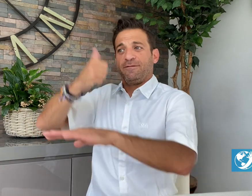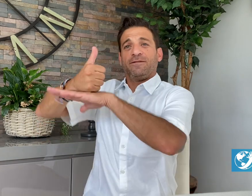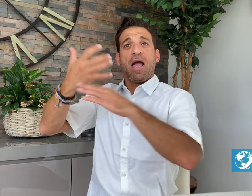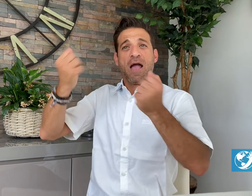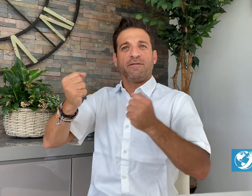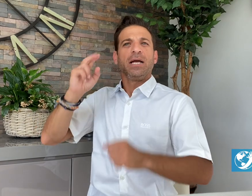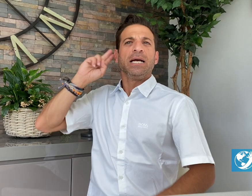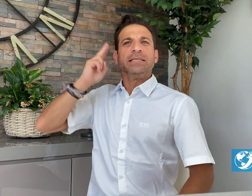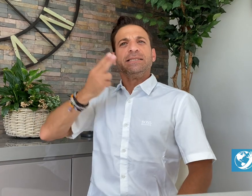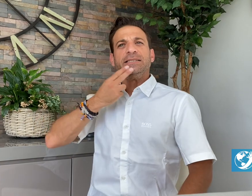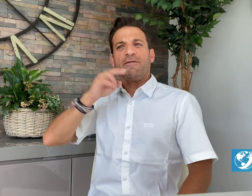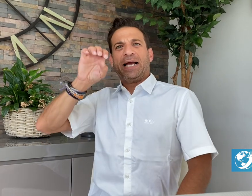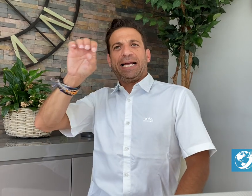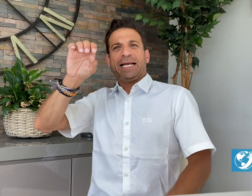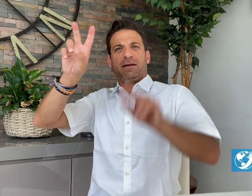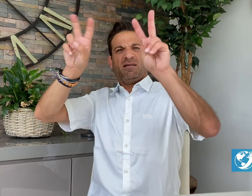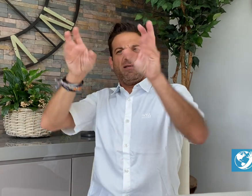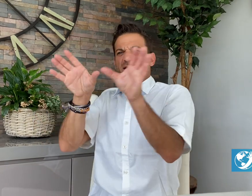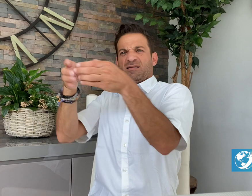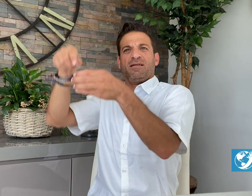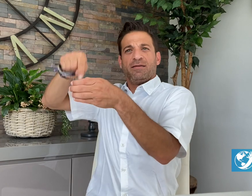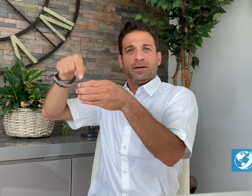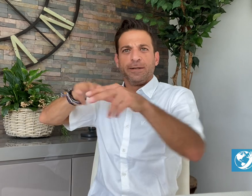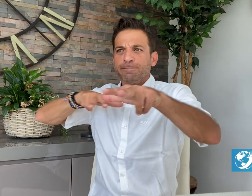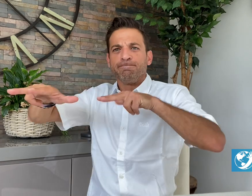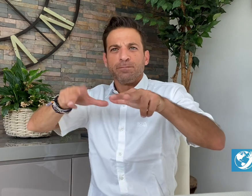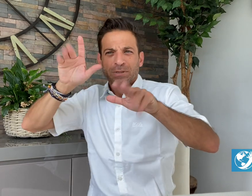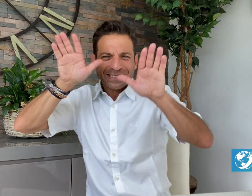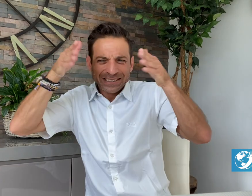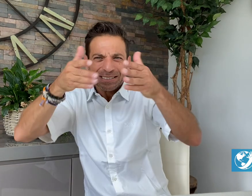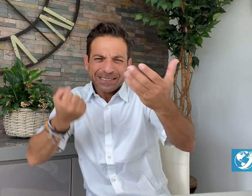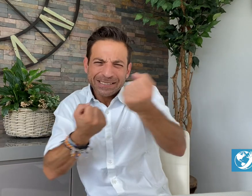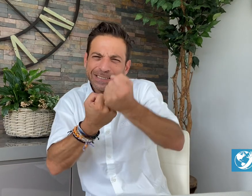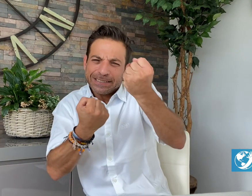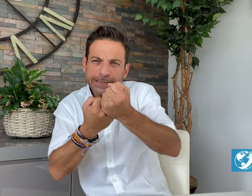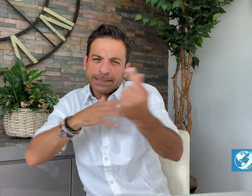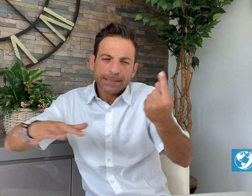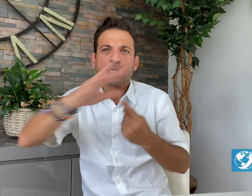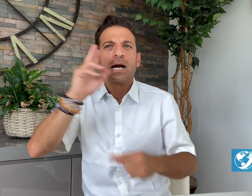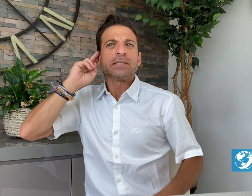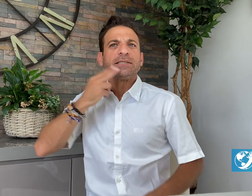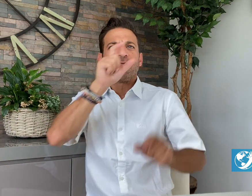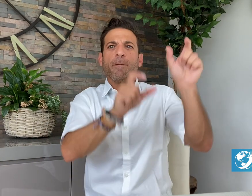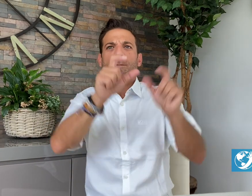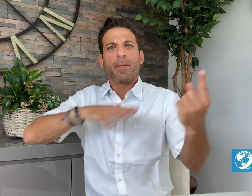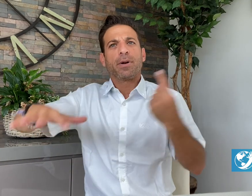the stigma surrounding Deaf people in Nigeria” by establishing Deaf-E³,